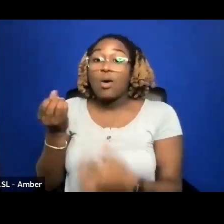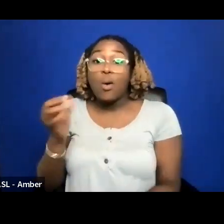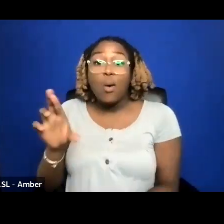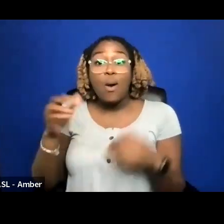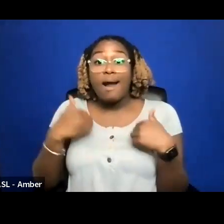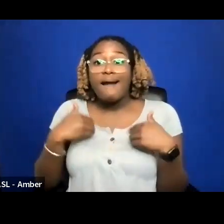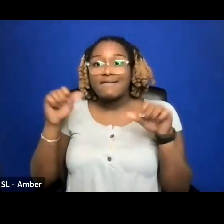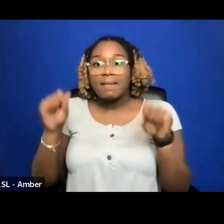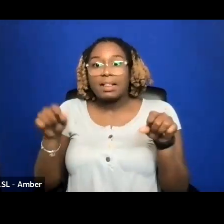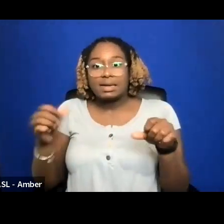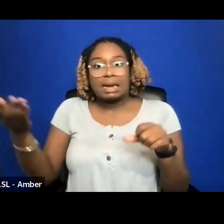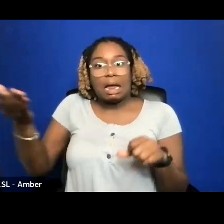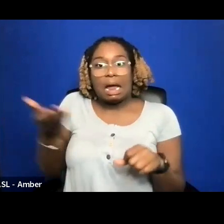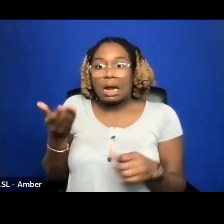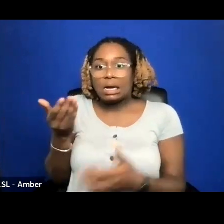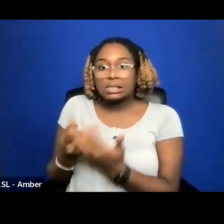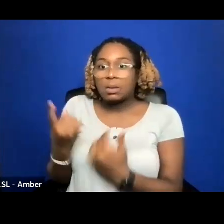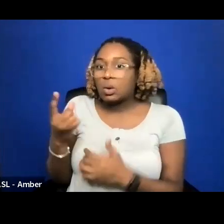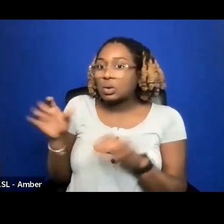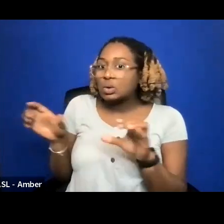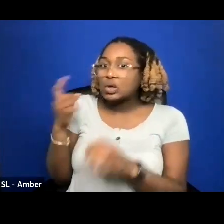AND YOU MAYBE WORKING ON YOUR NEXT PROJECT.